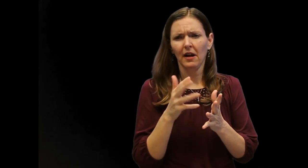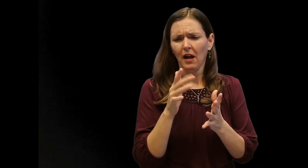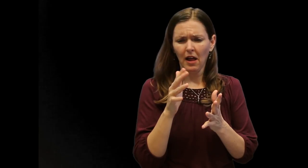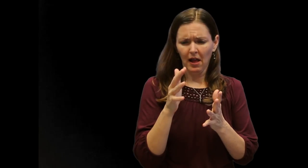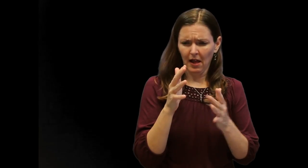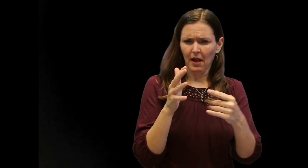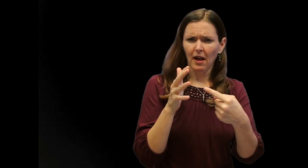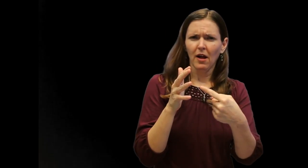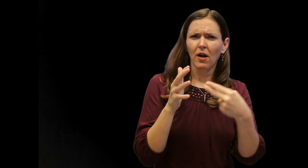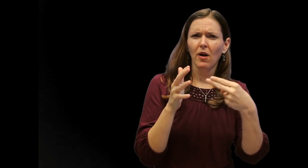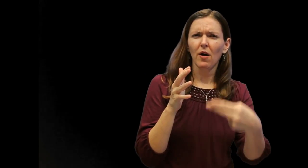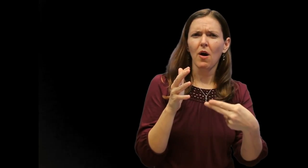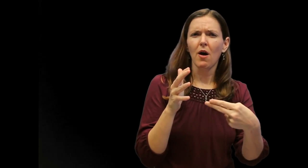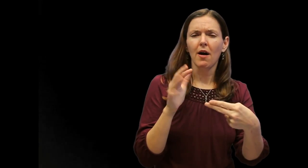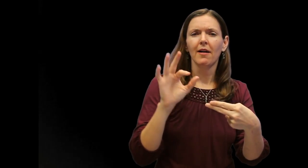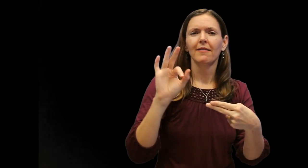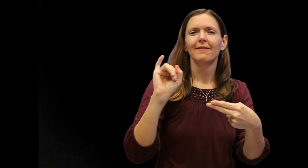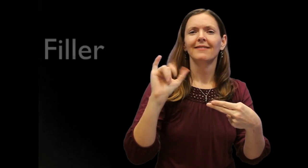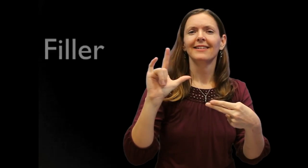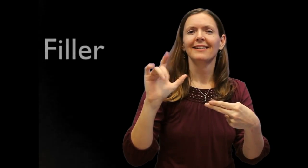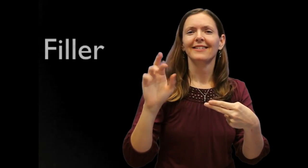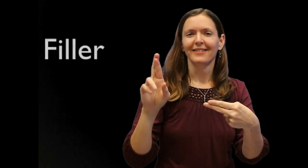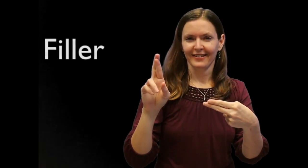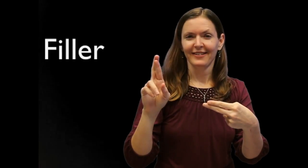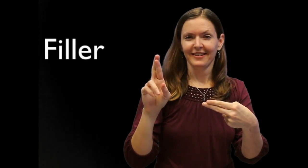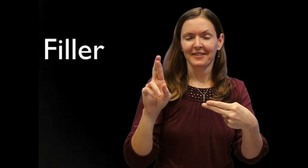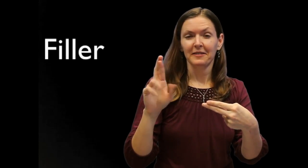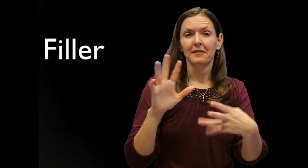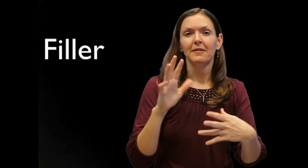What are those called? Those are called "fillers".